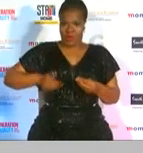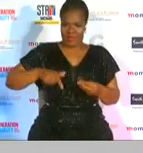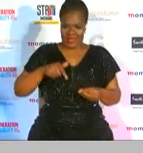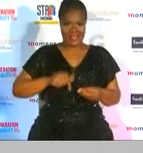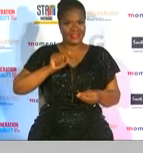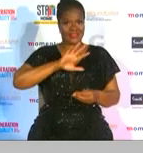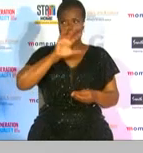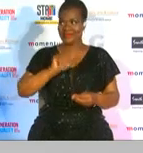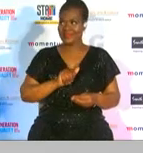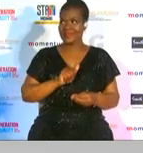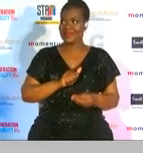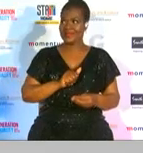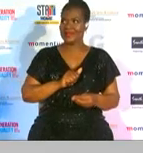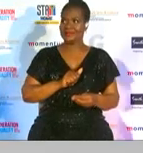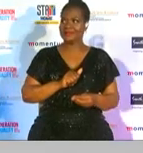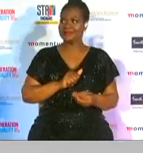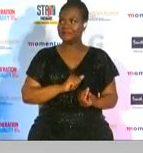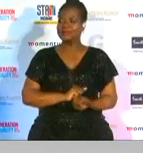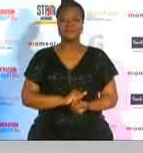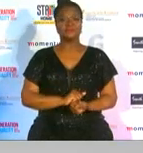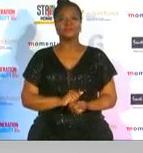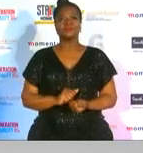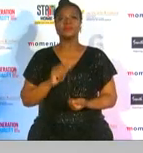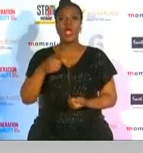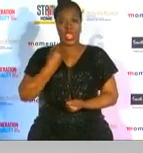such a tenacious young woman who continues